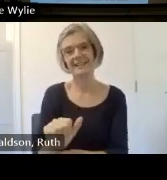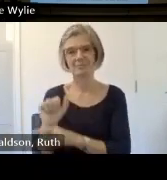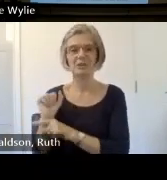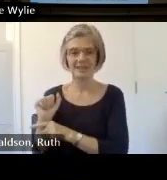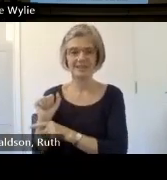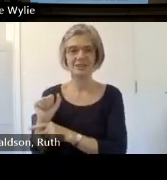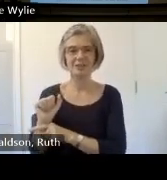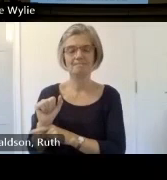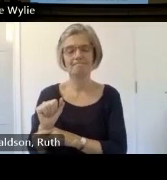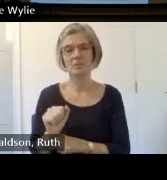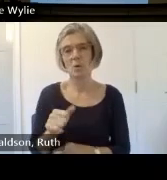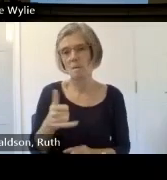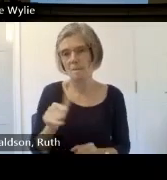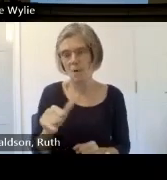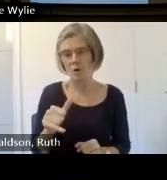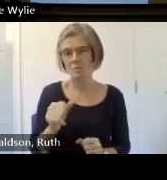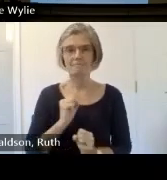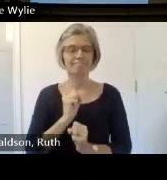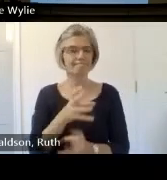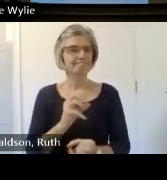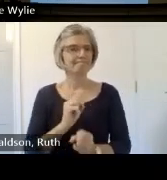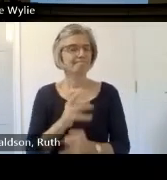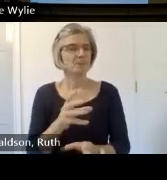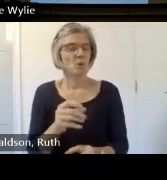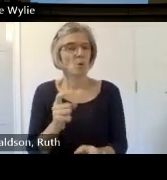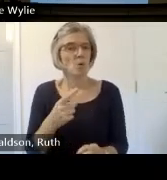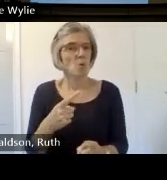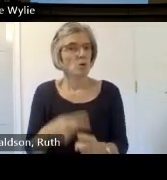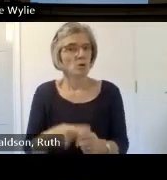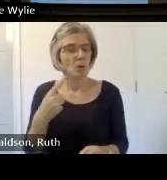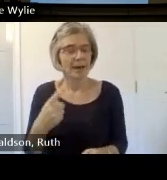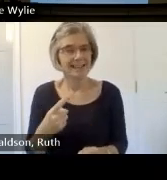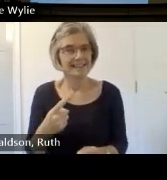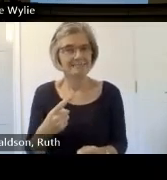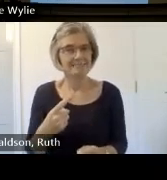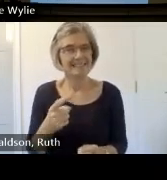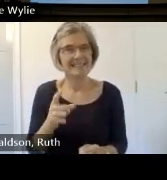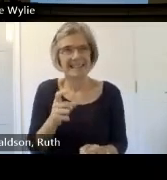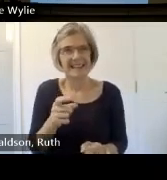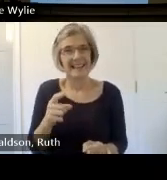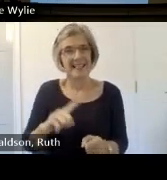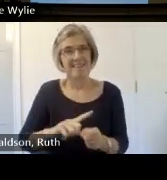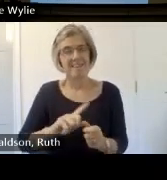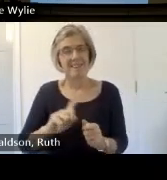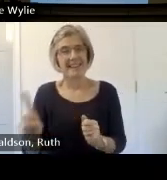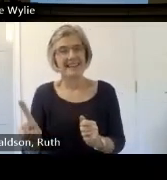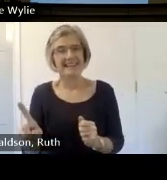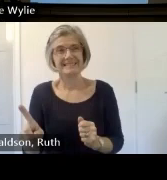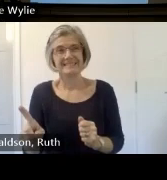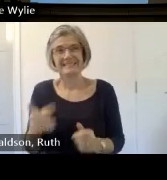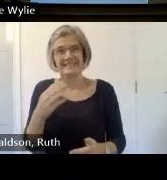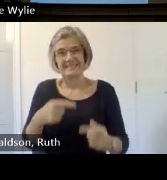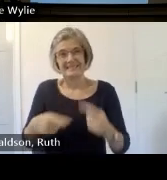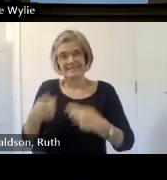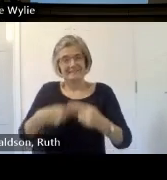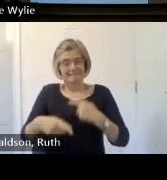for like SP of the moment have regrets might not want things in there luckily enough I am a trained